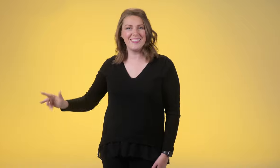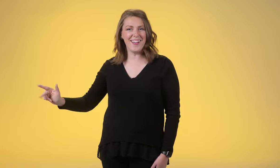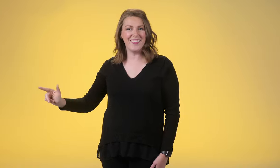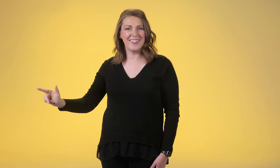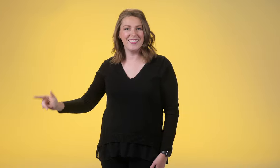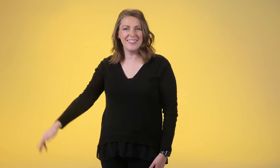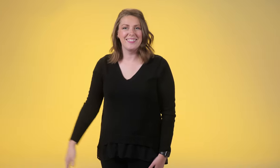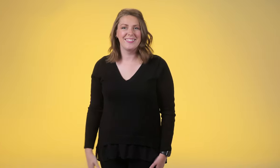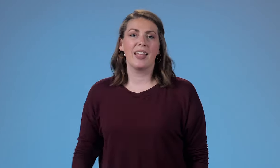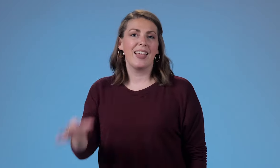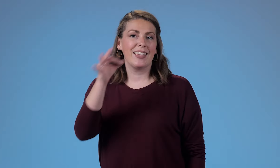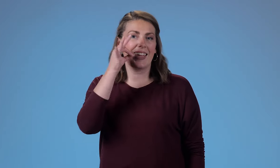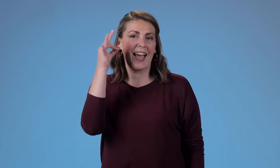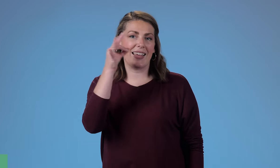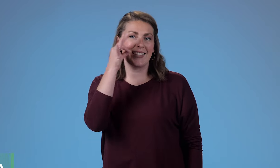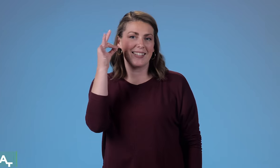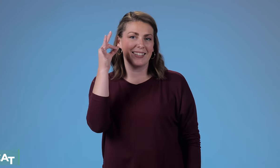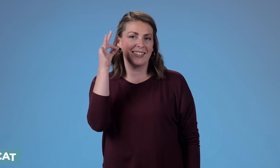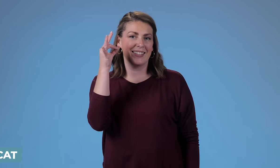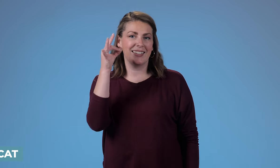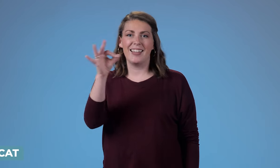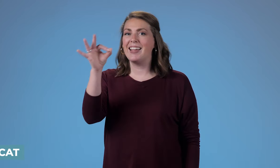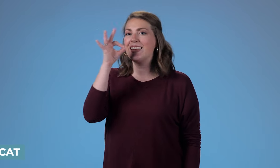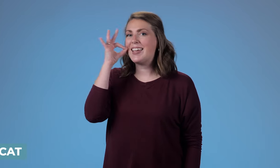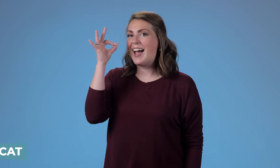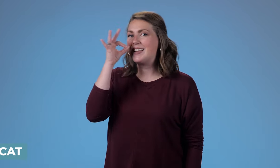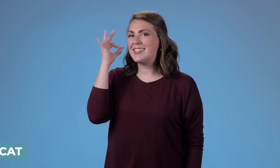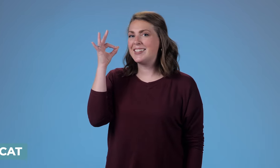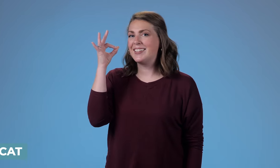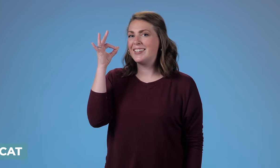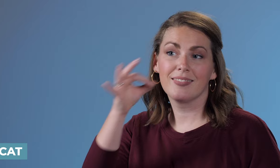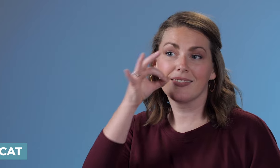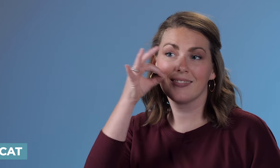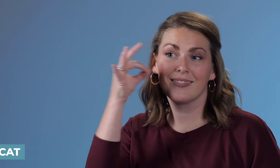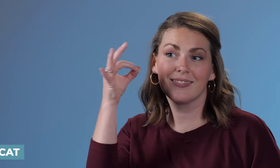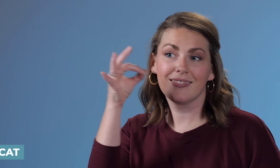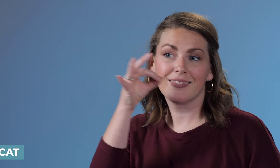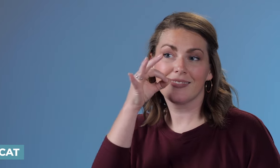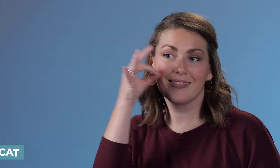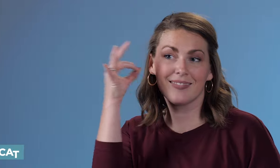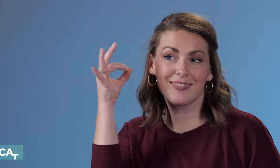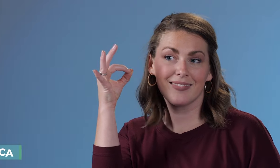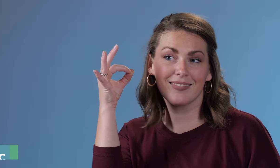Dog Cat Cat It's the cat's whiskers.